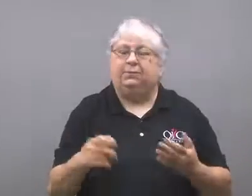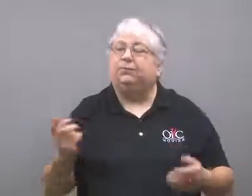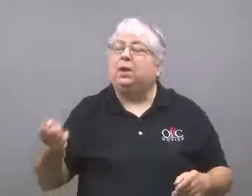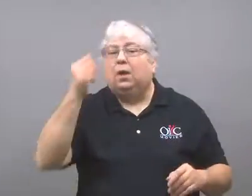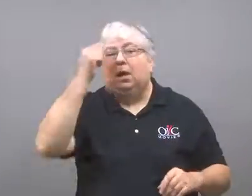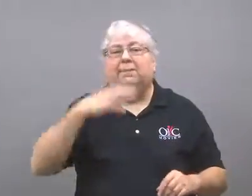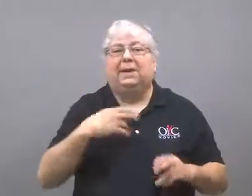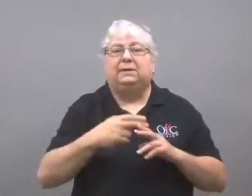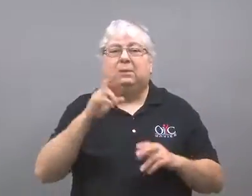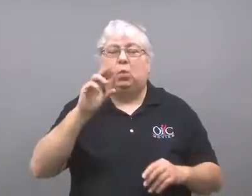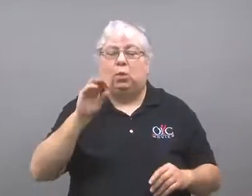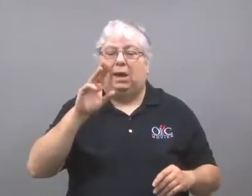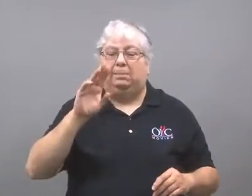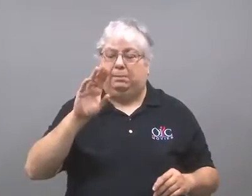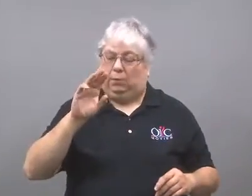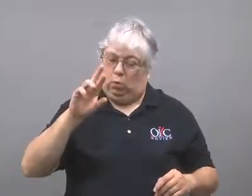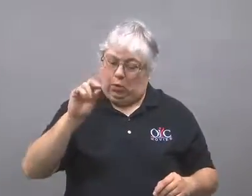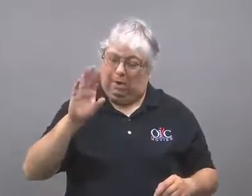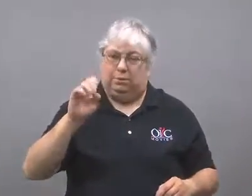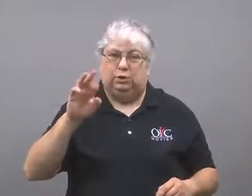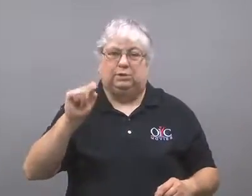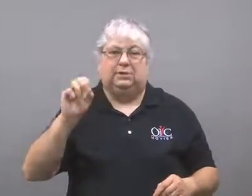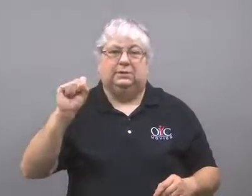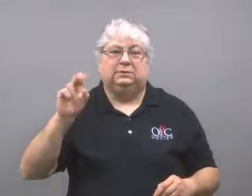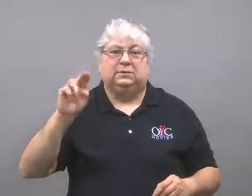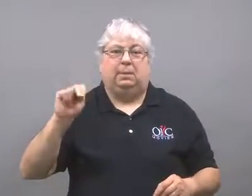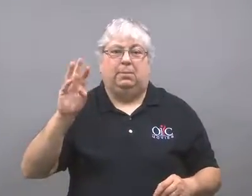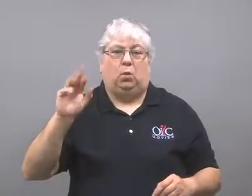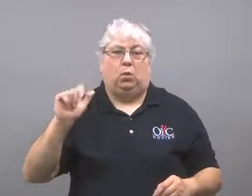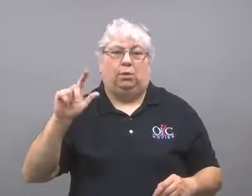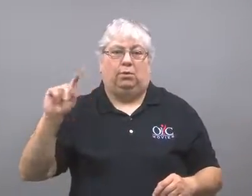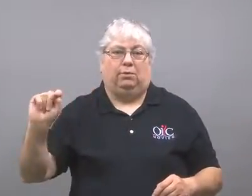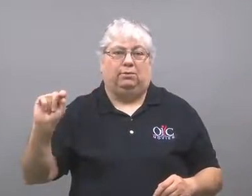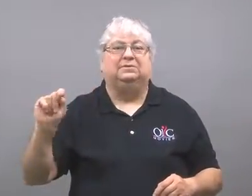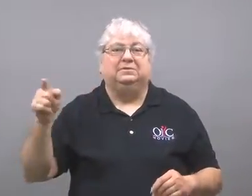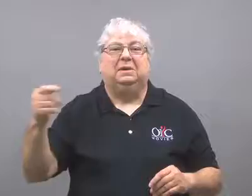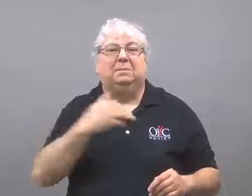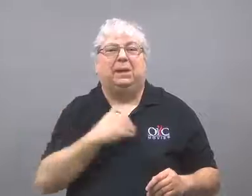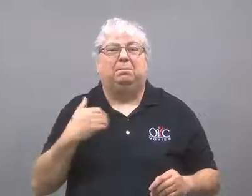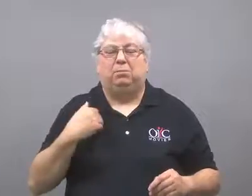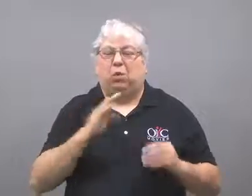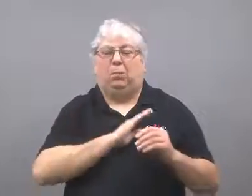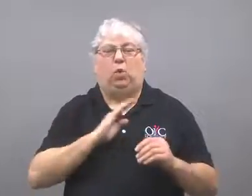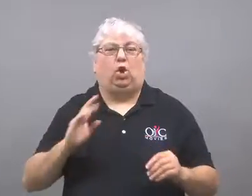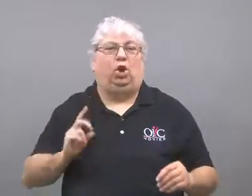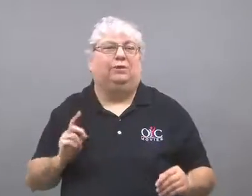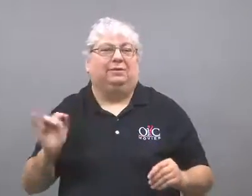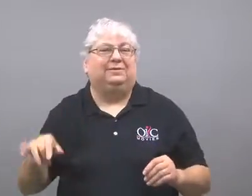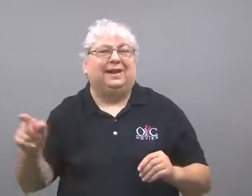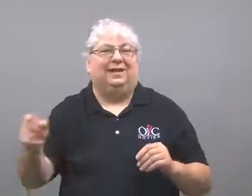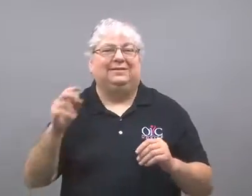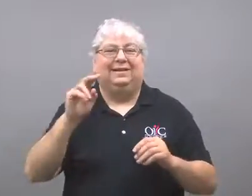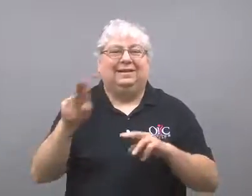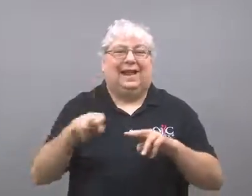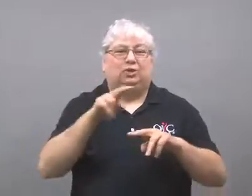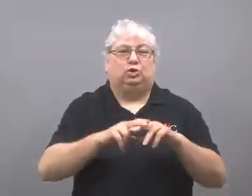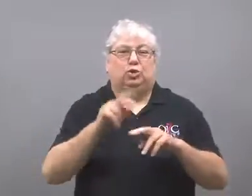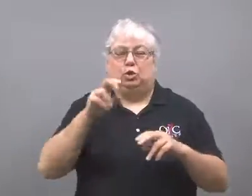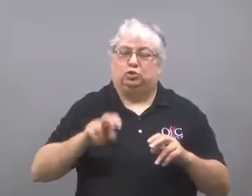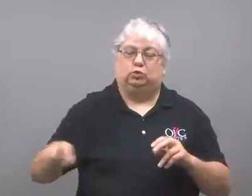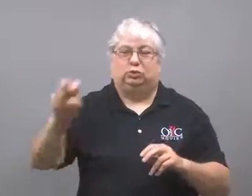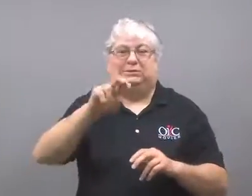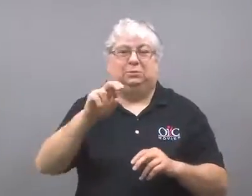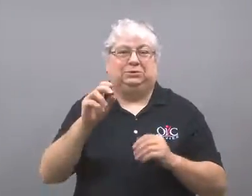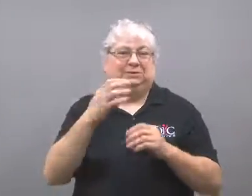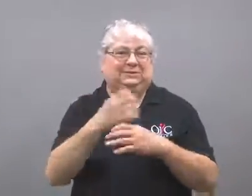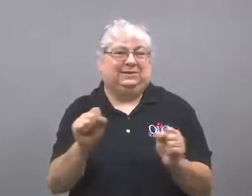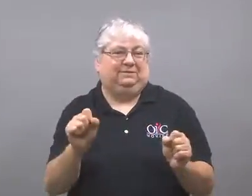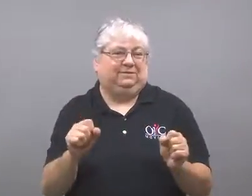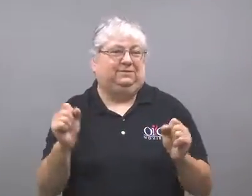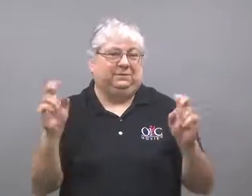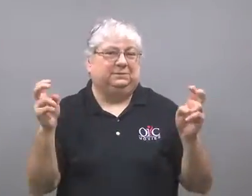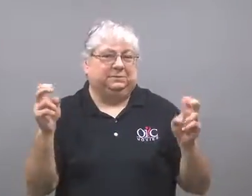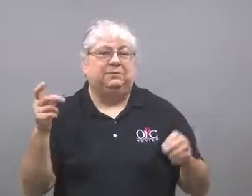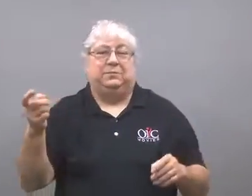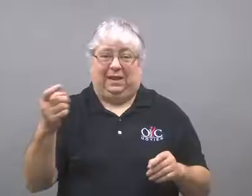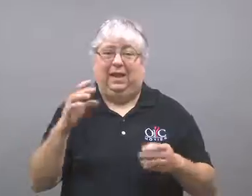Robert Sumwalt is a member of the National Transportation Safety Board.